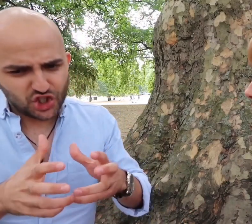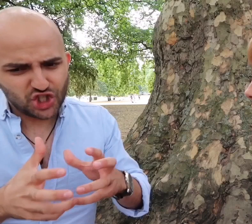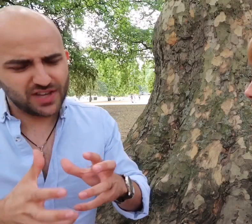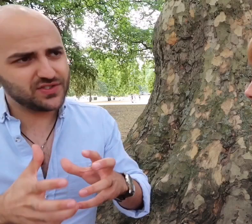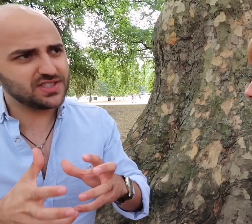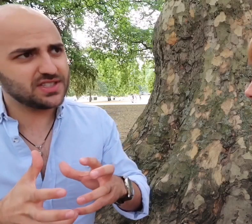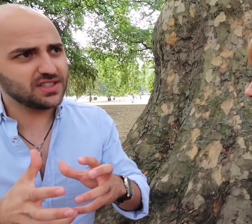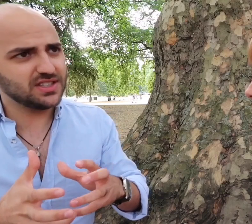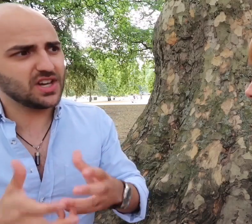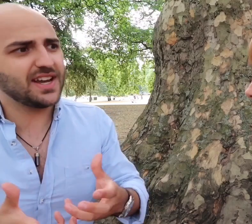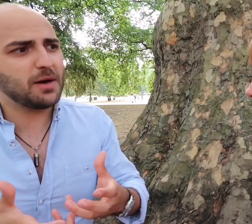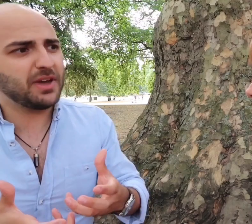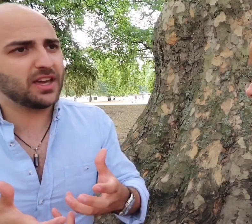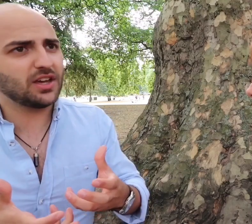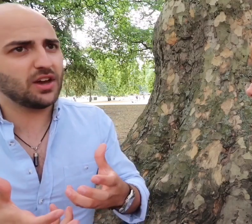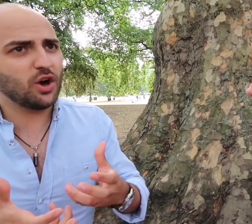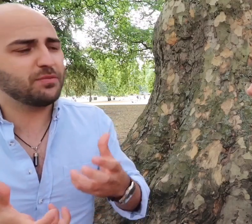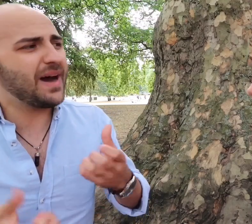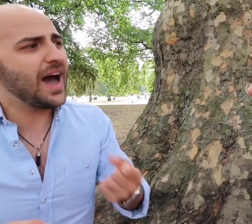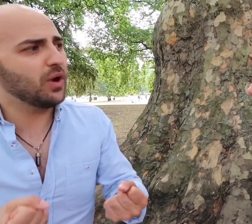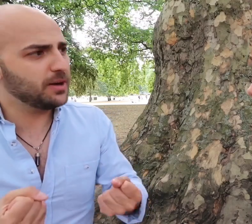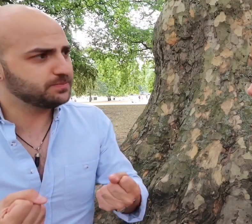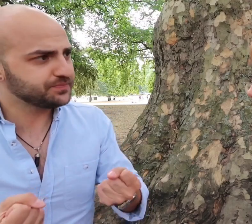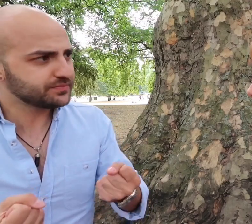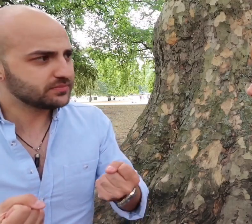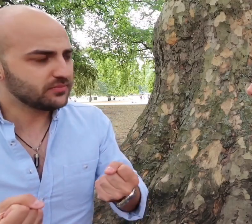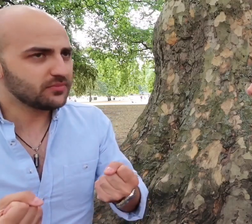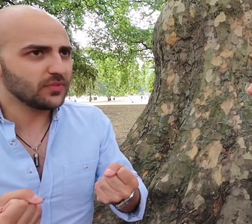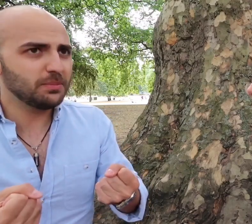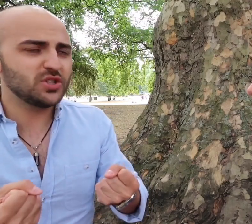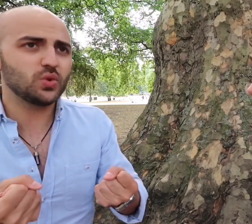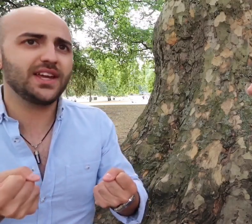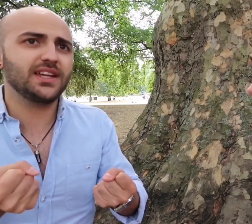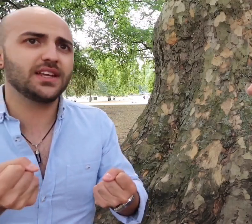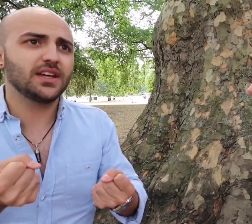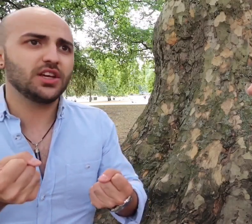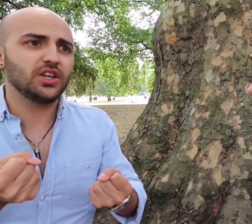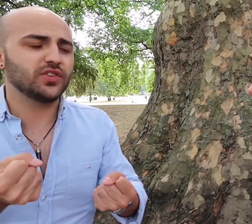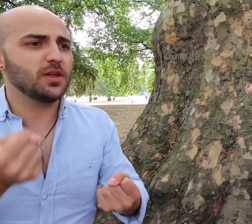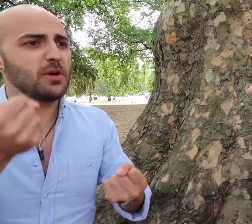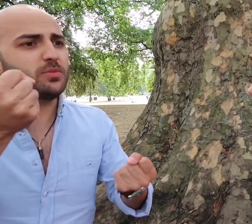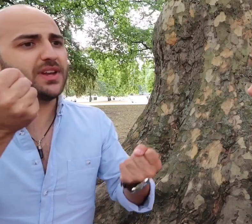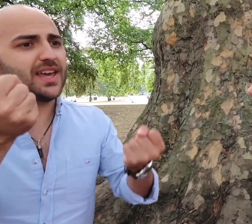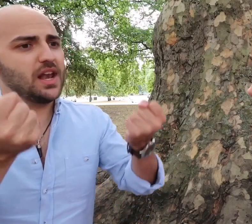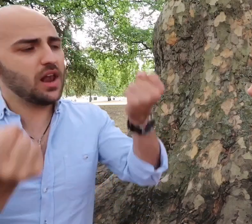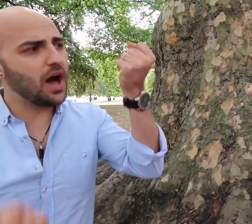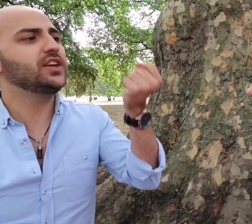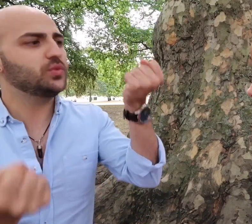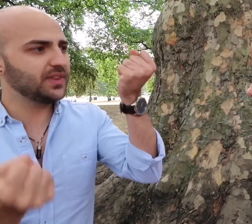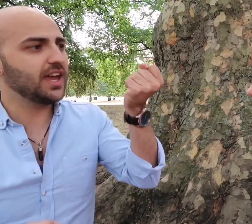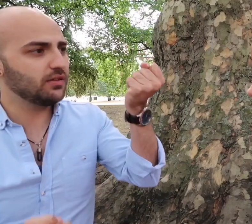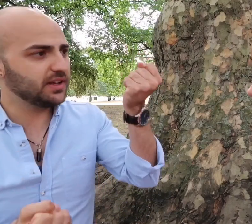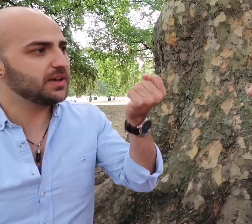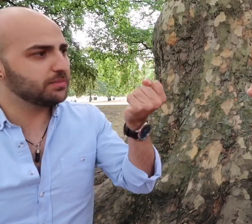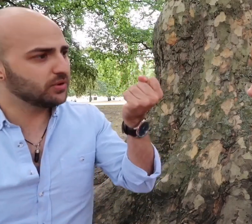the dynamic of power between, because at the moment it lies